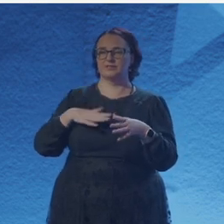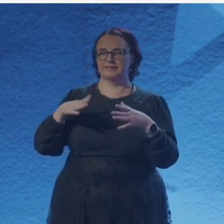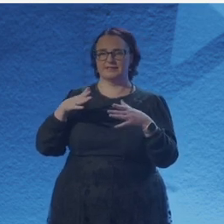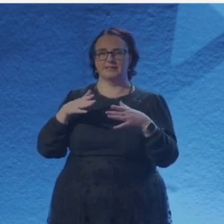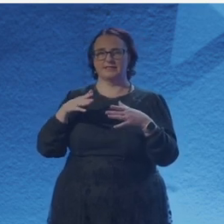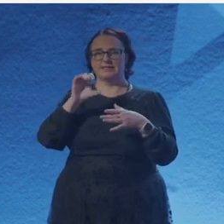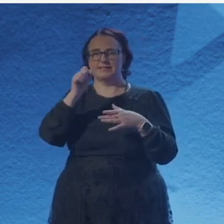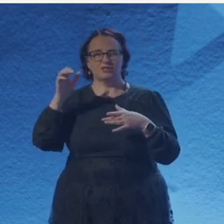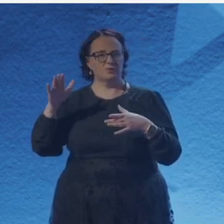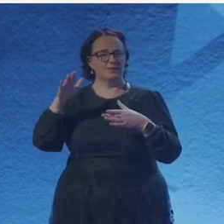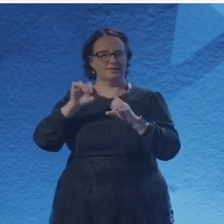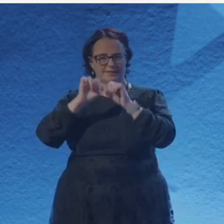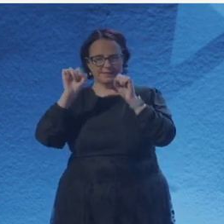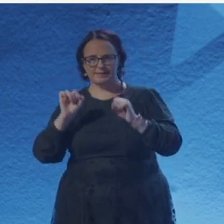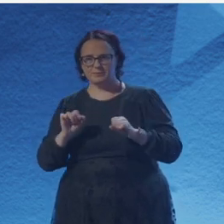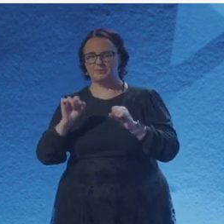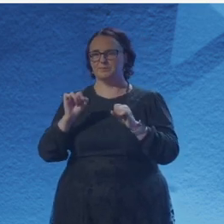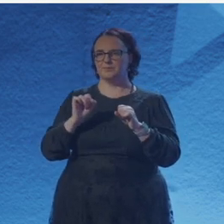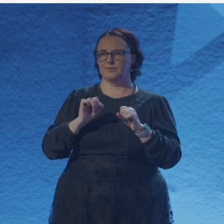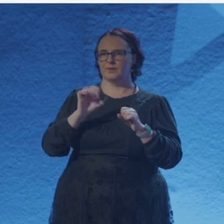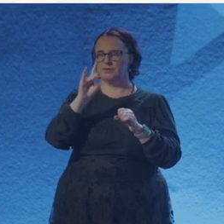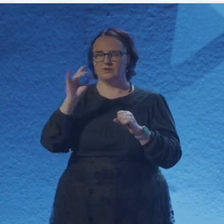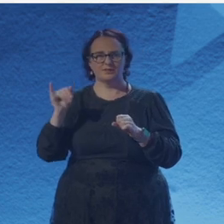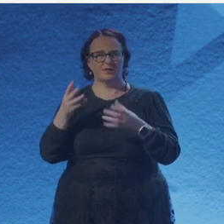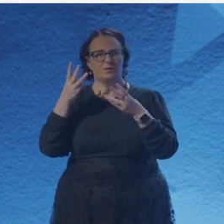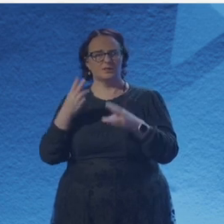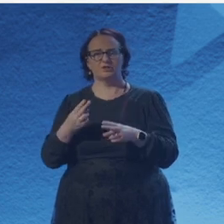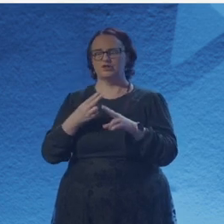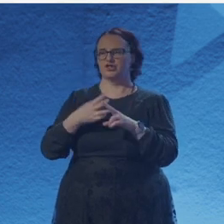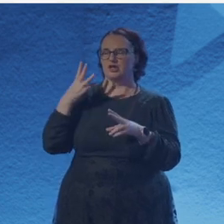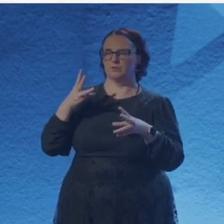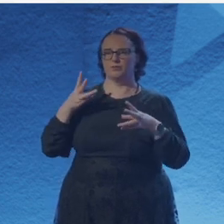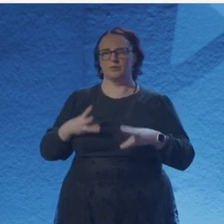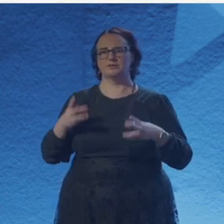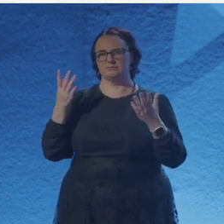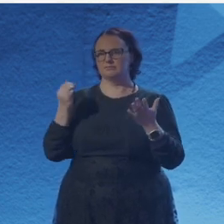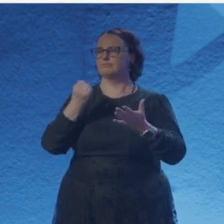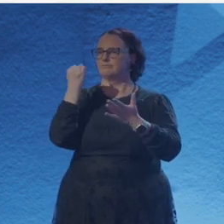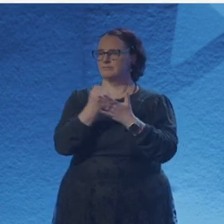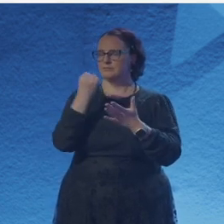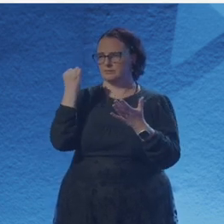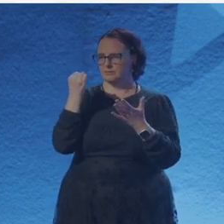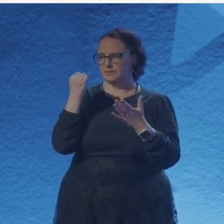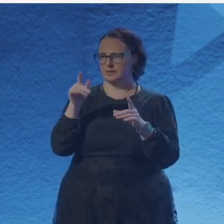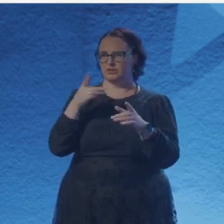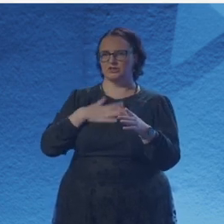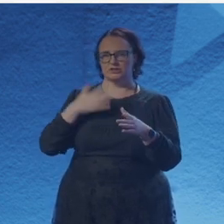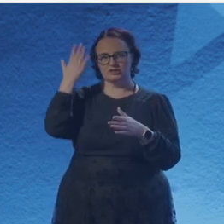experiment with all my anger and resentment for being too much of a woman despite being a child,